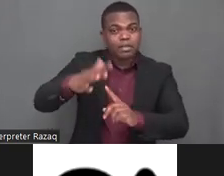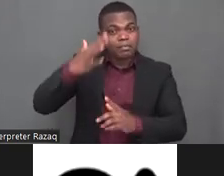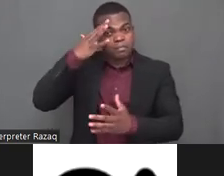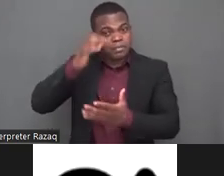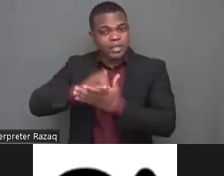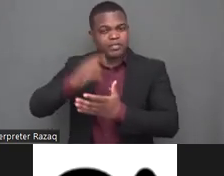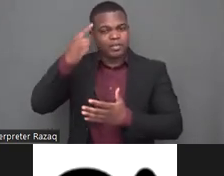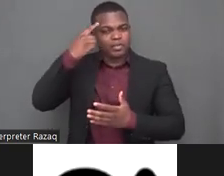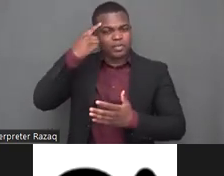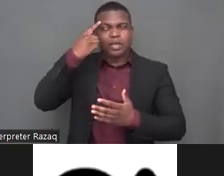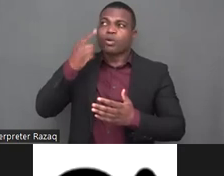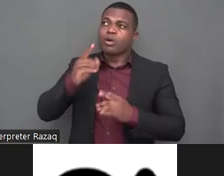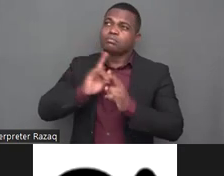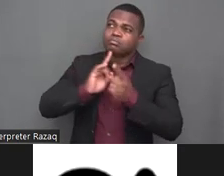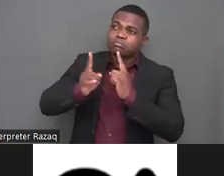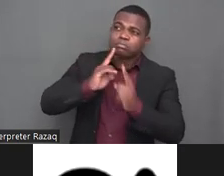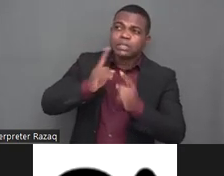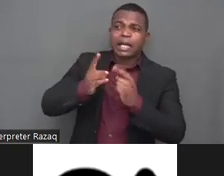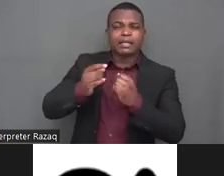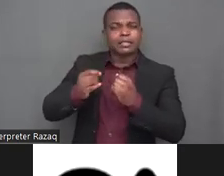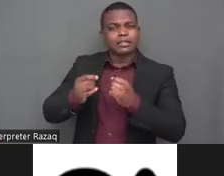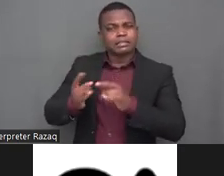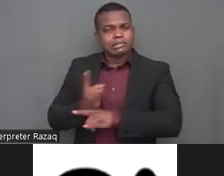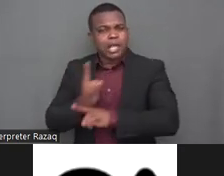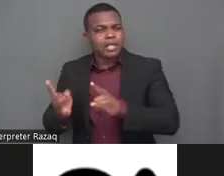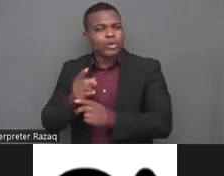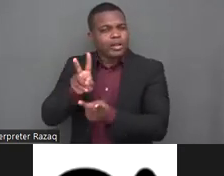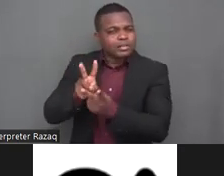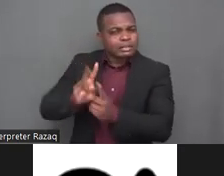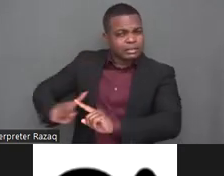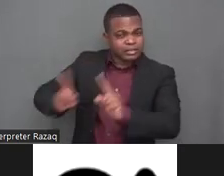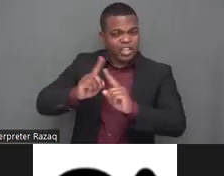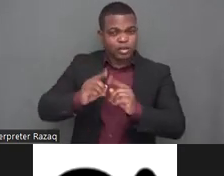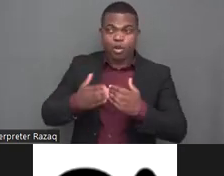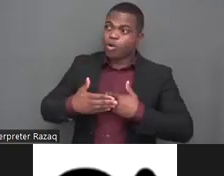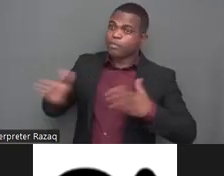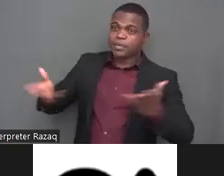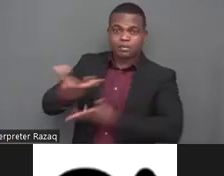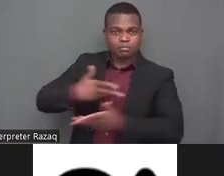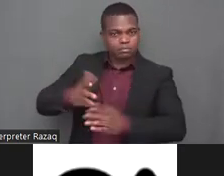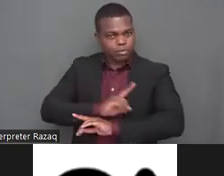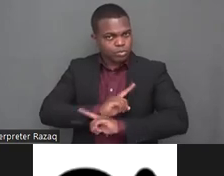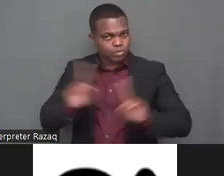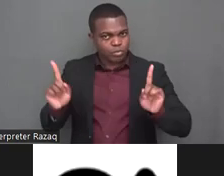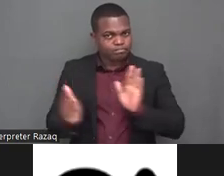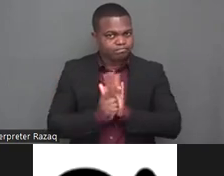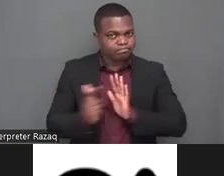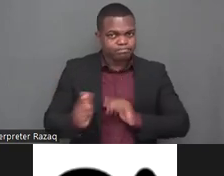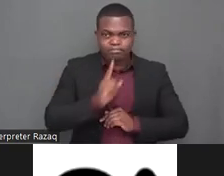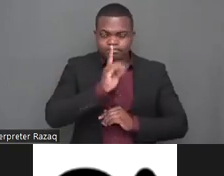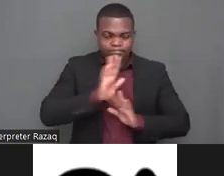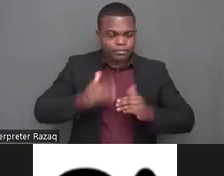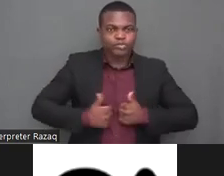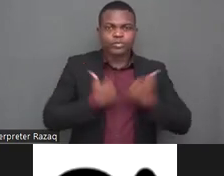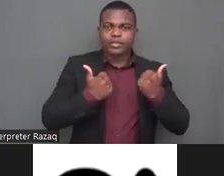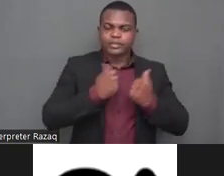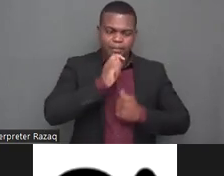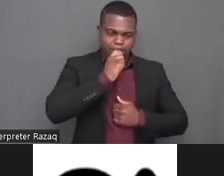um adding my uh you know my concern also were forced contraception and for sterilization also